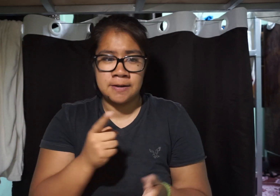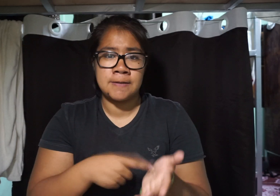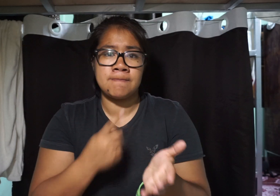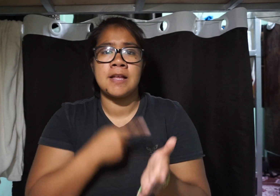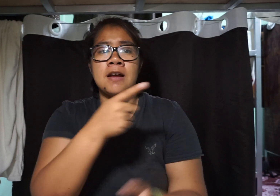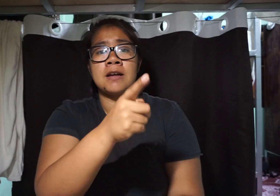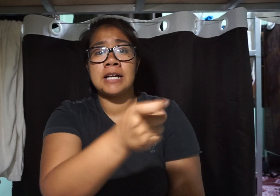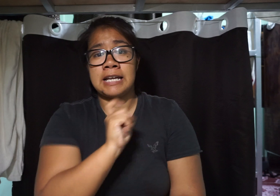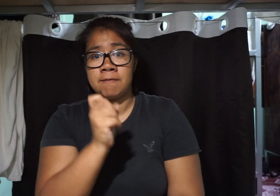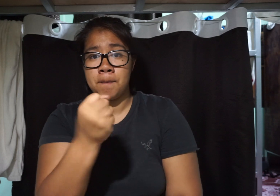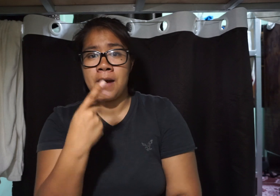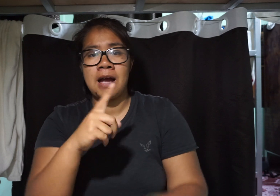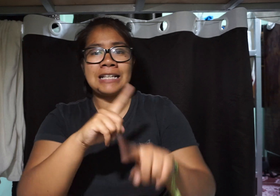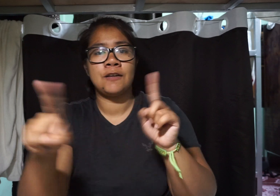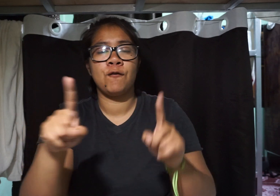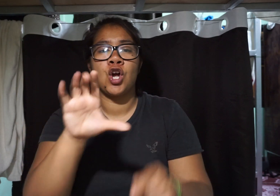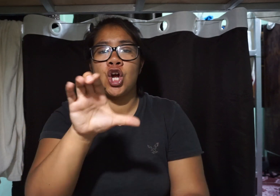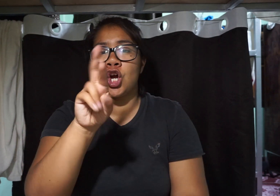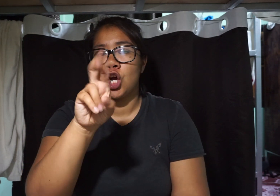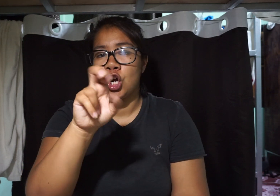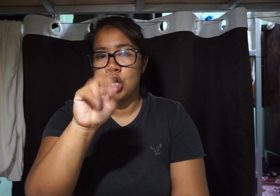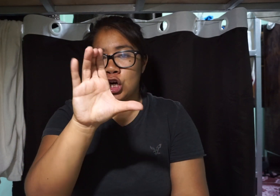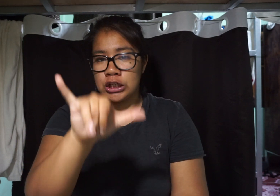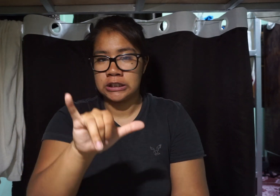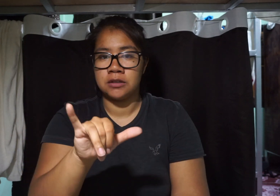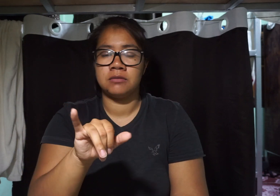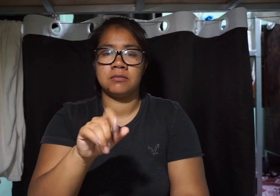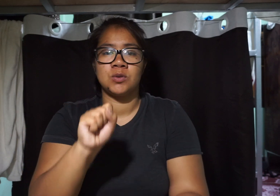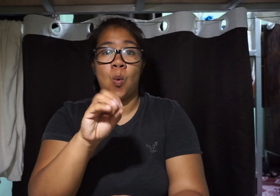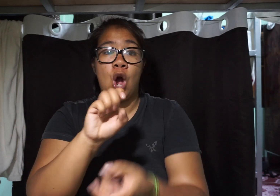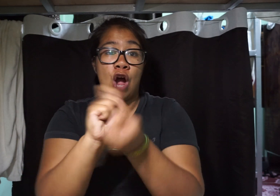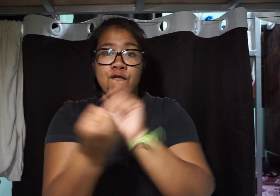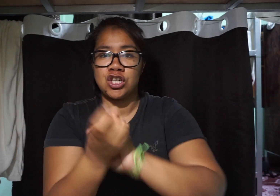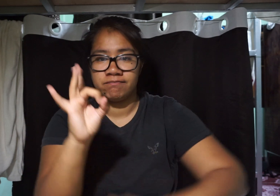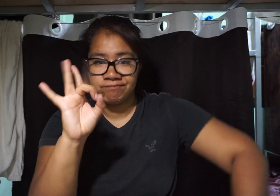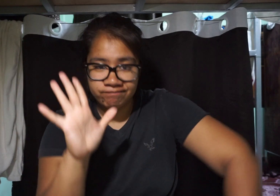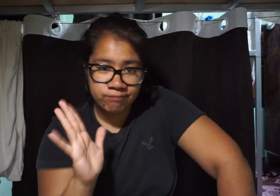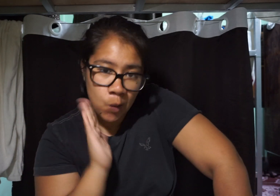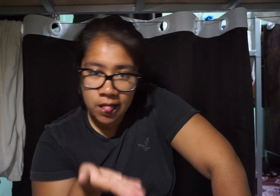Sometime the change will be in different currency so the conversion rates are not always good